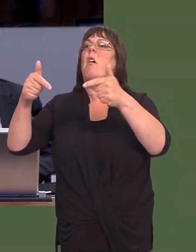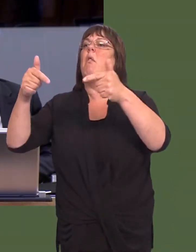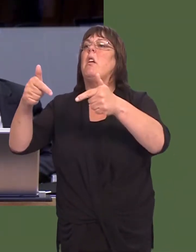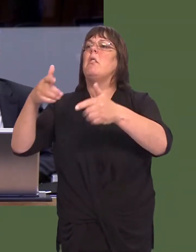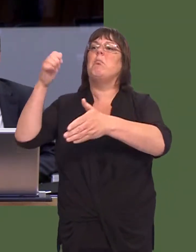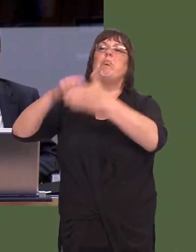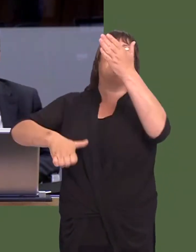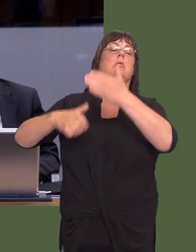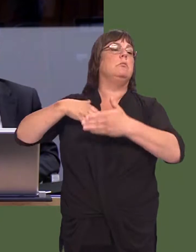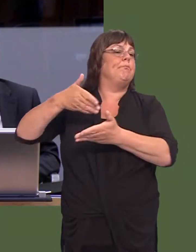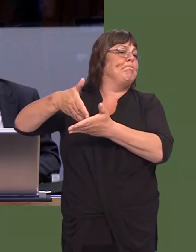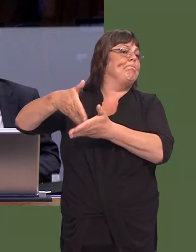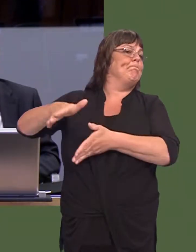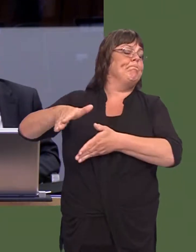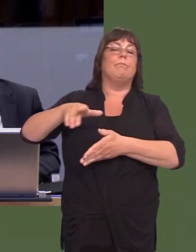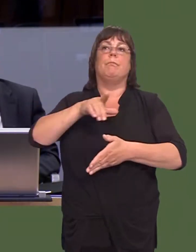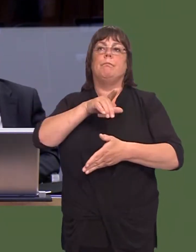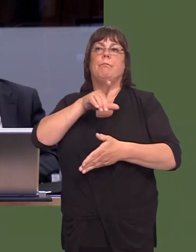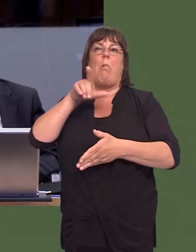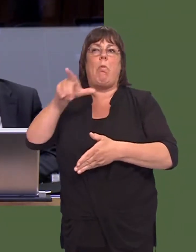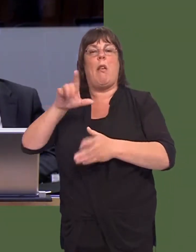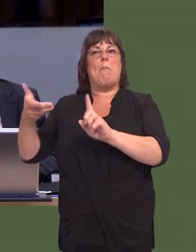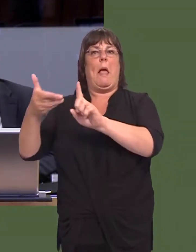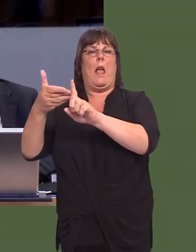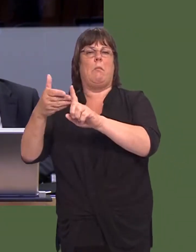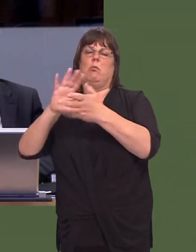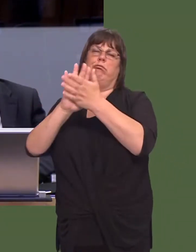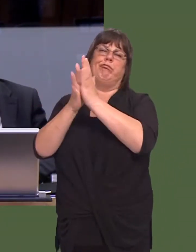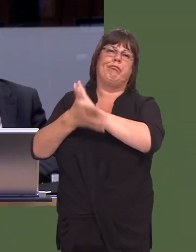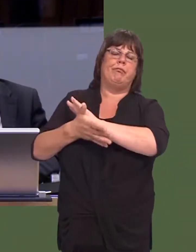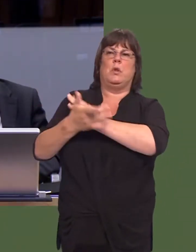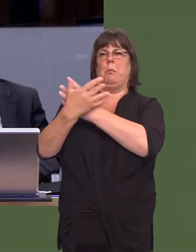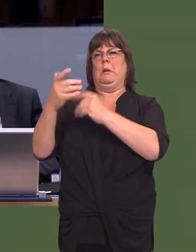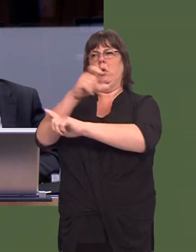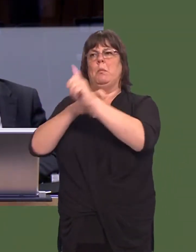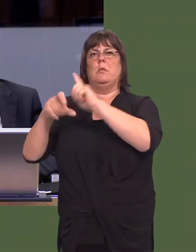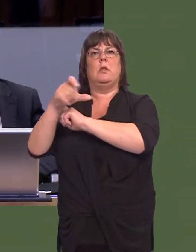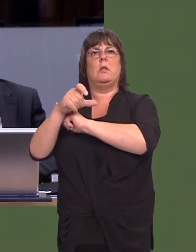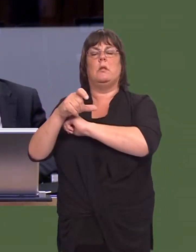thugsówho are inflicting such terrible, terrible tragedies on some of our communities.